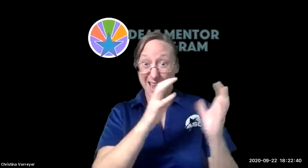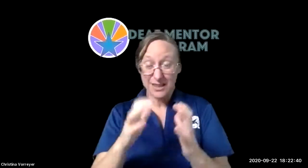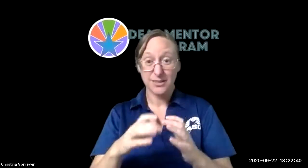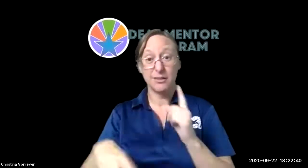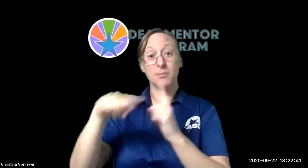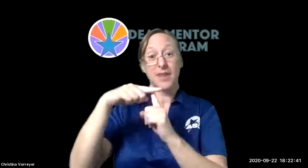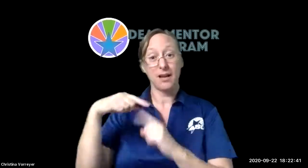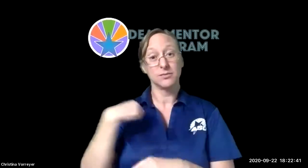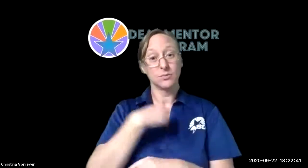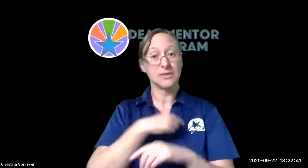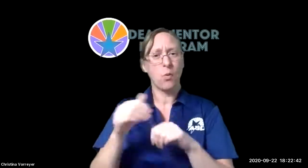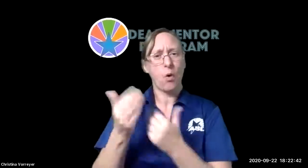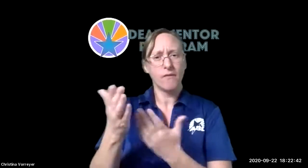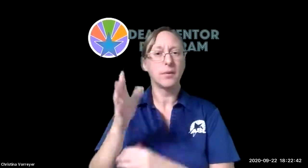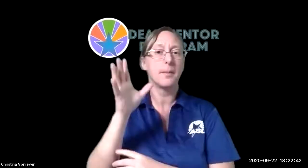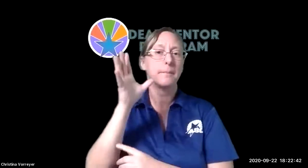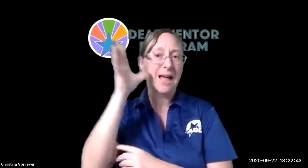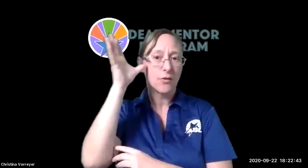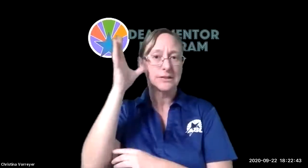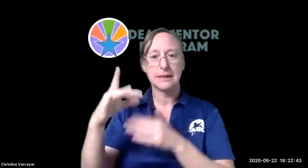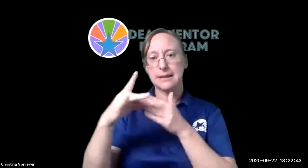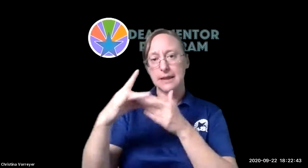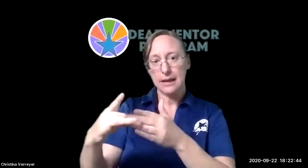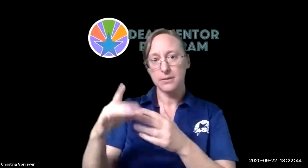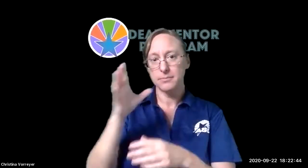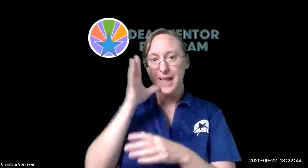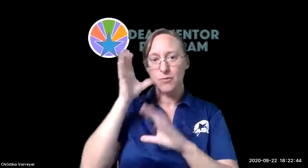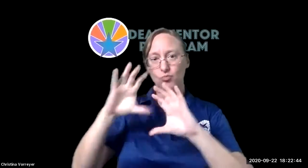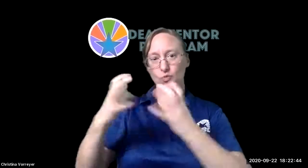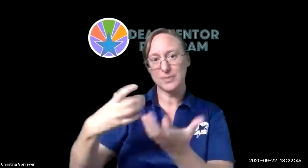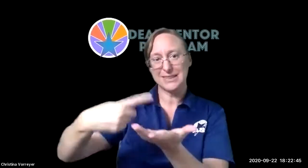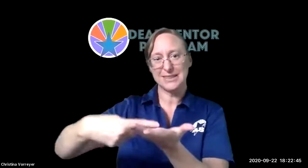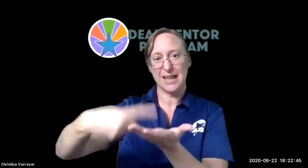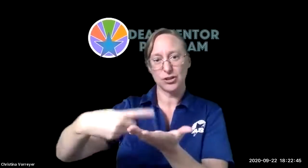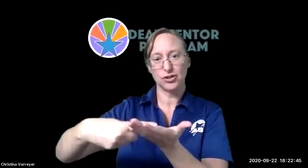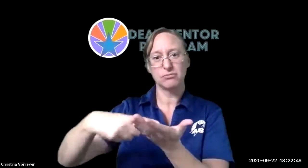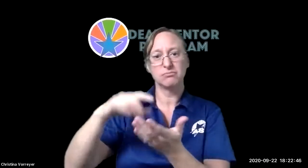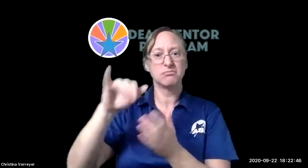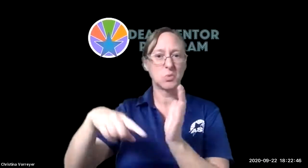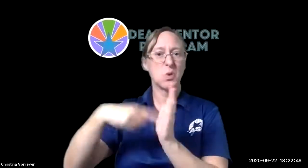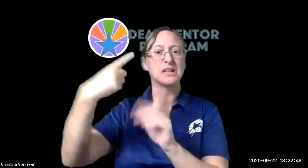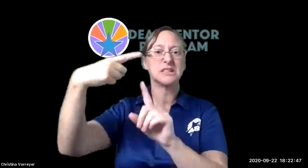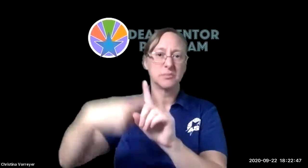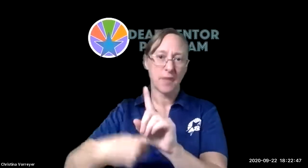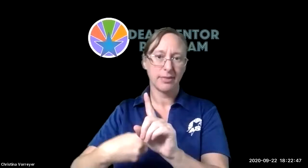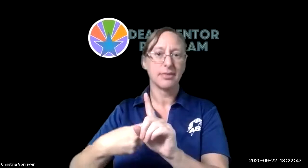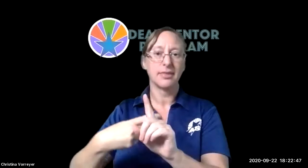and learn so we offer all of those classes and we also offer a parent-led